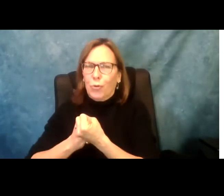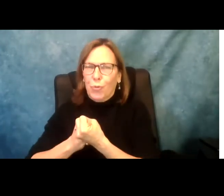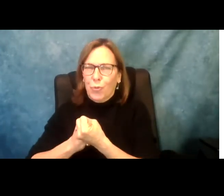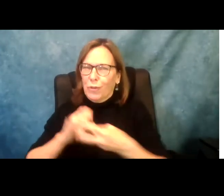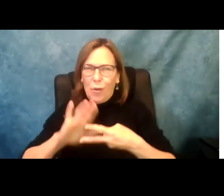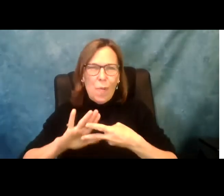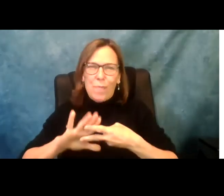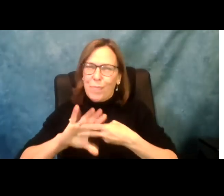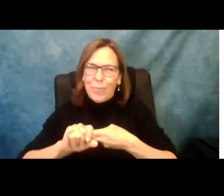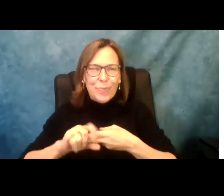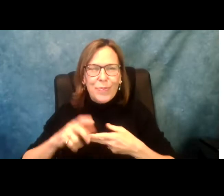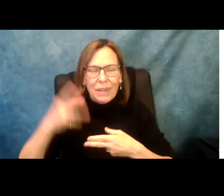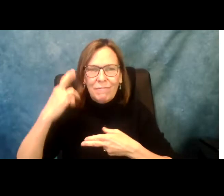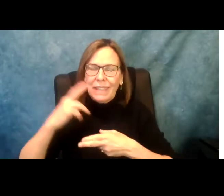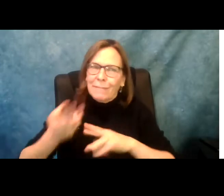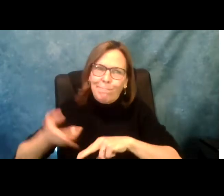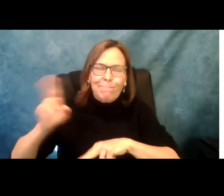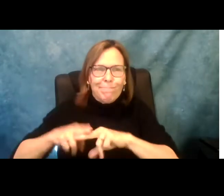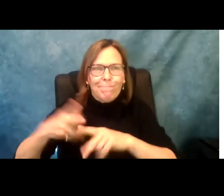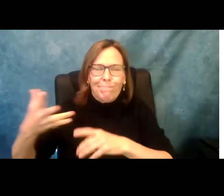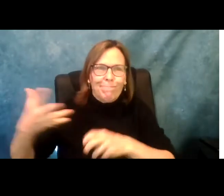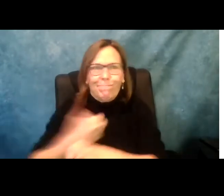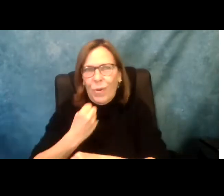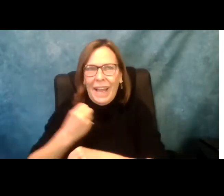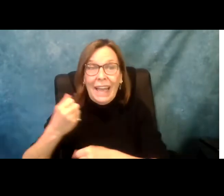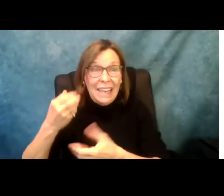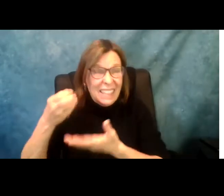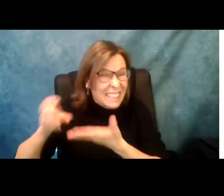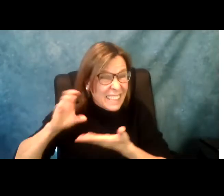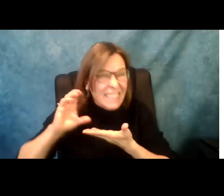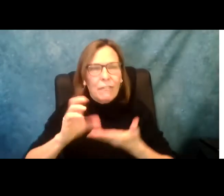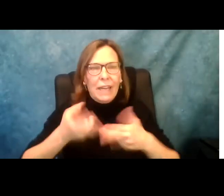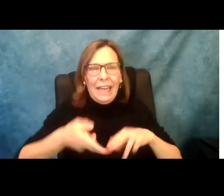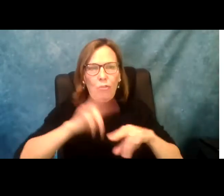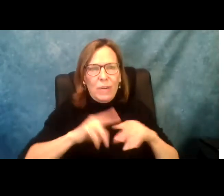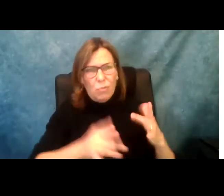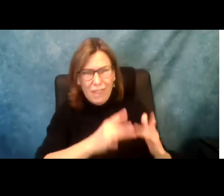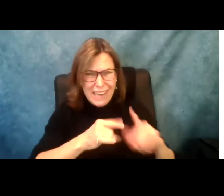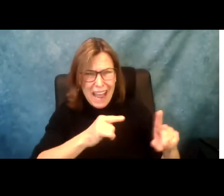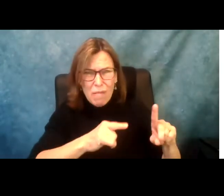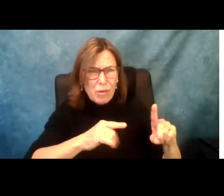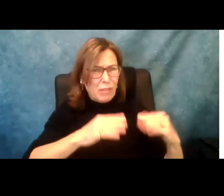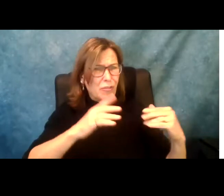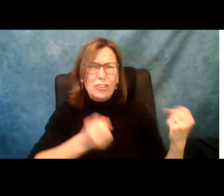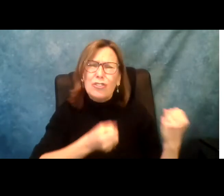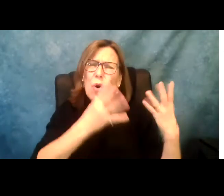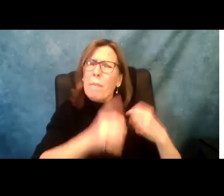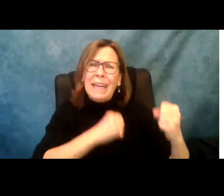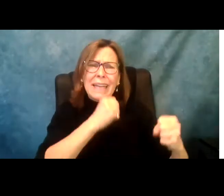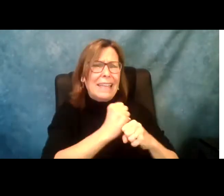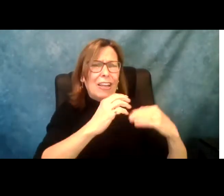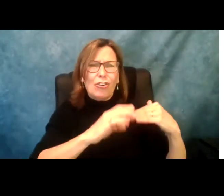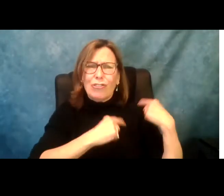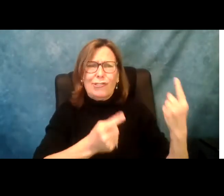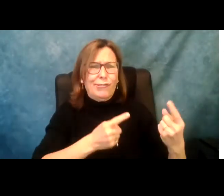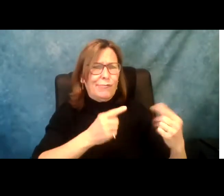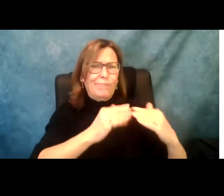advocacy from all of you and support of the legislate tour